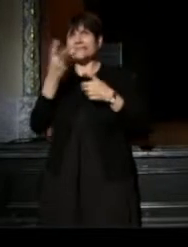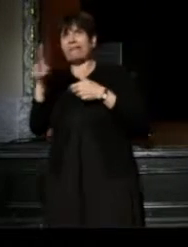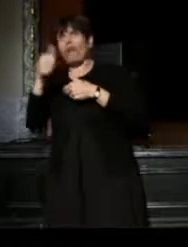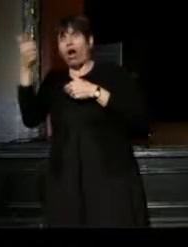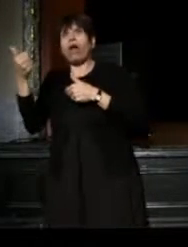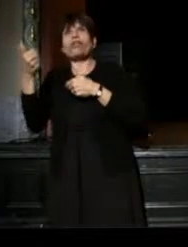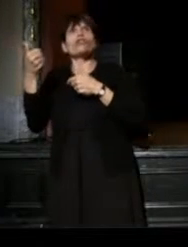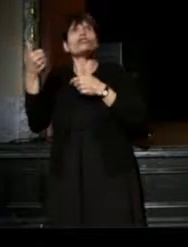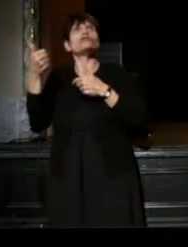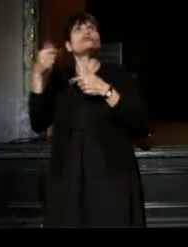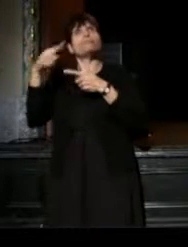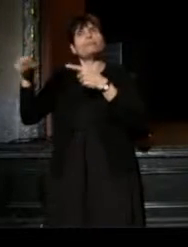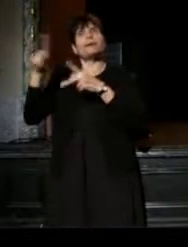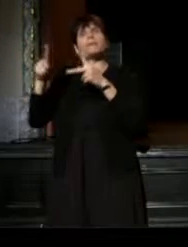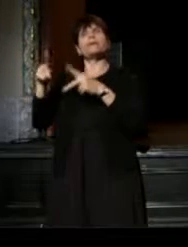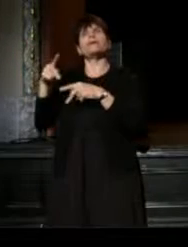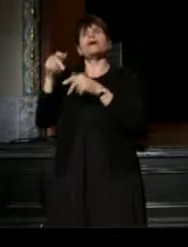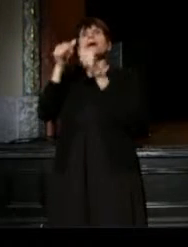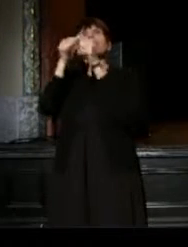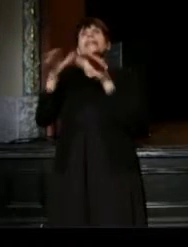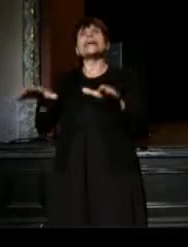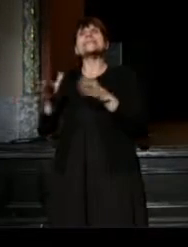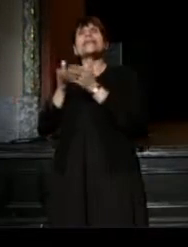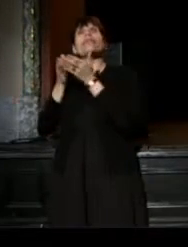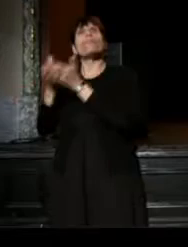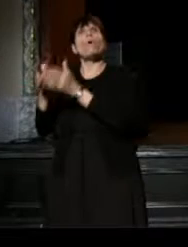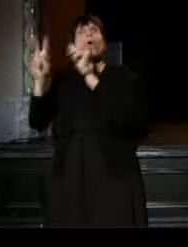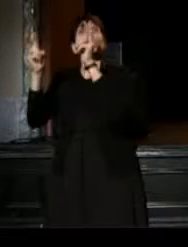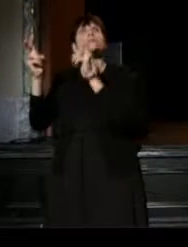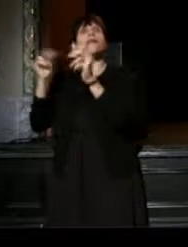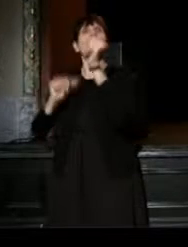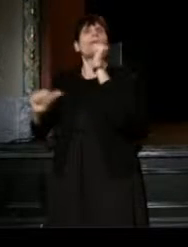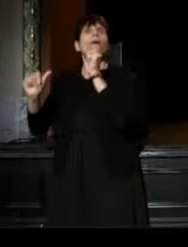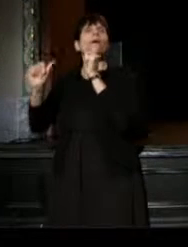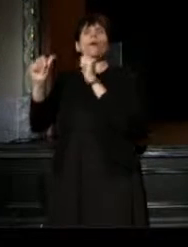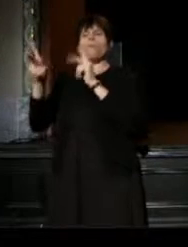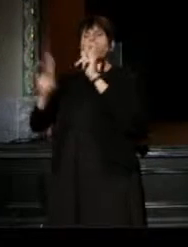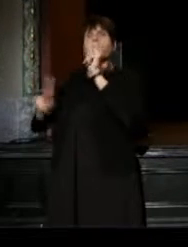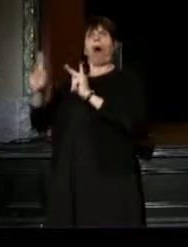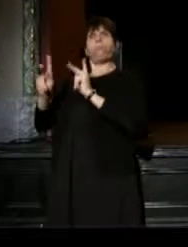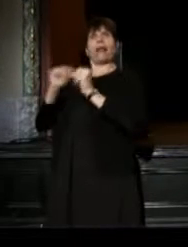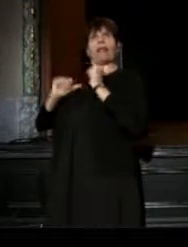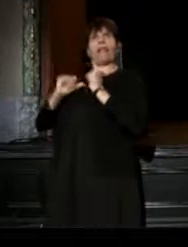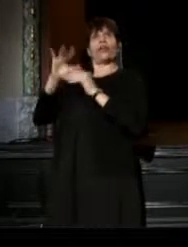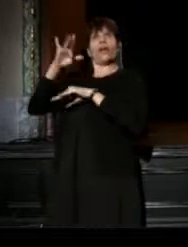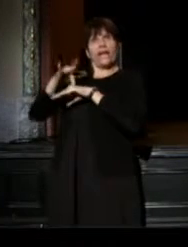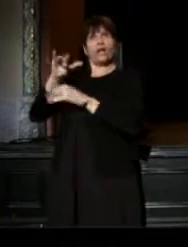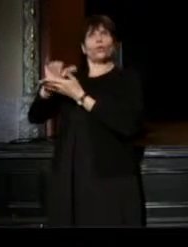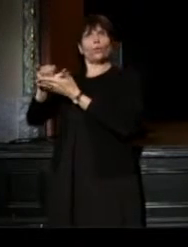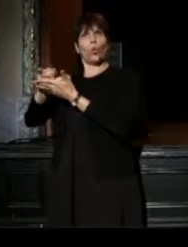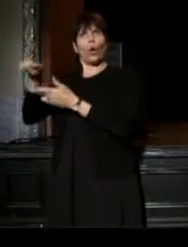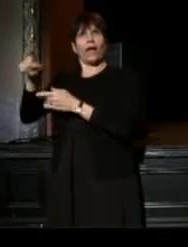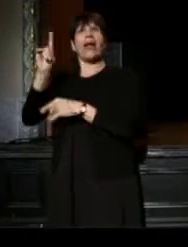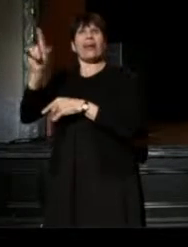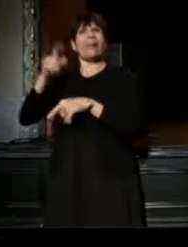in a piece called "Blessing the Boats" at the Public Theater in New York. And after all this time, I'm still learning from her.